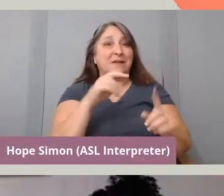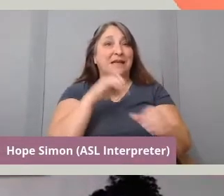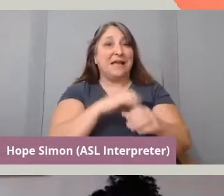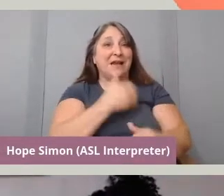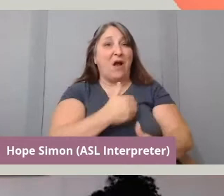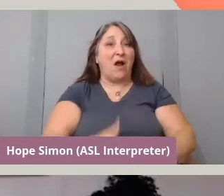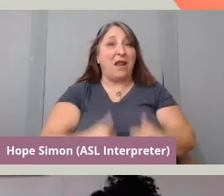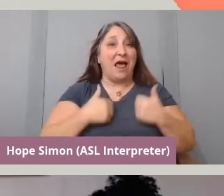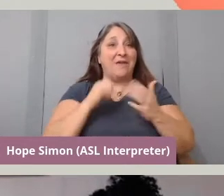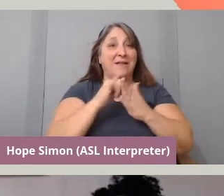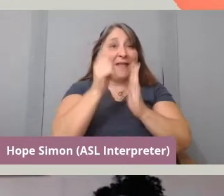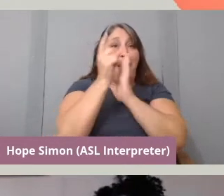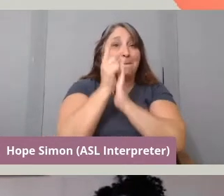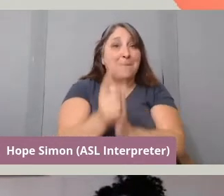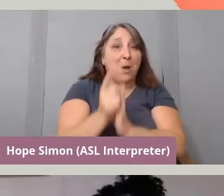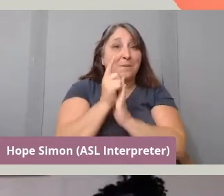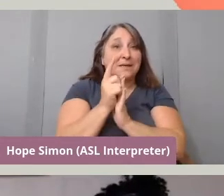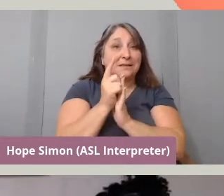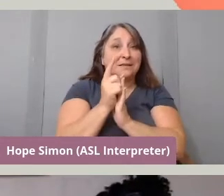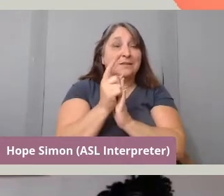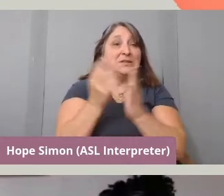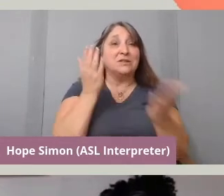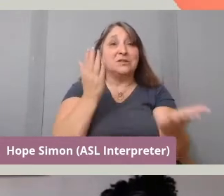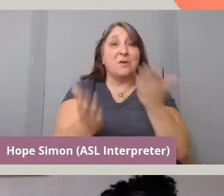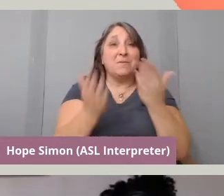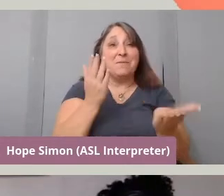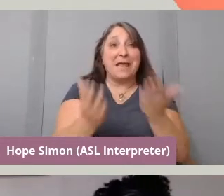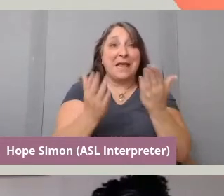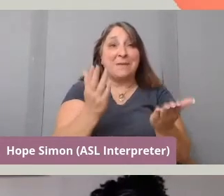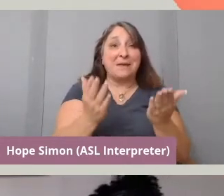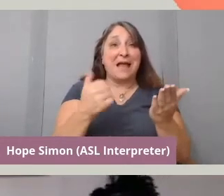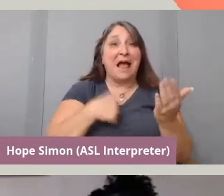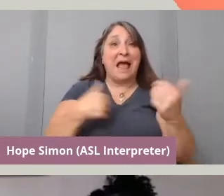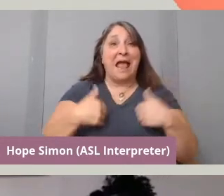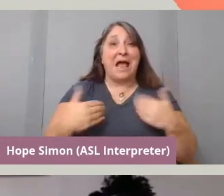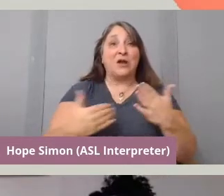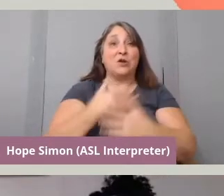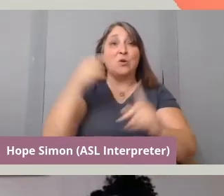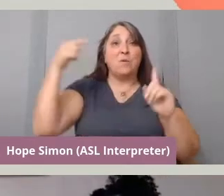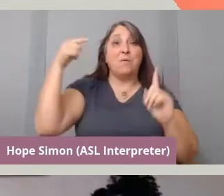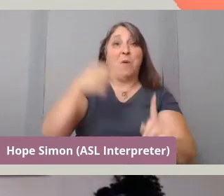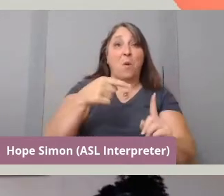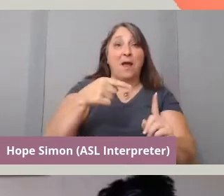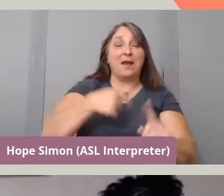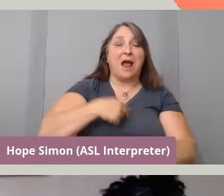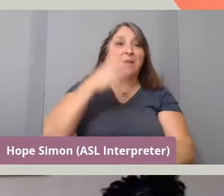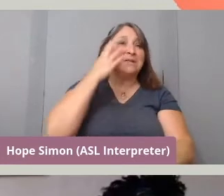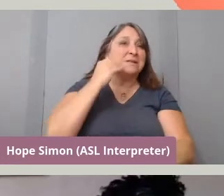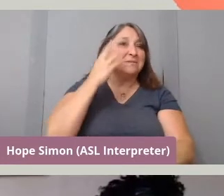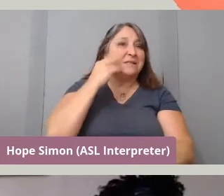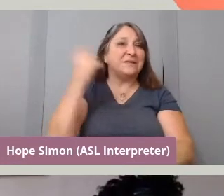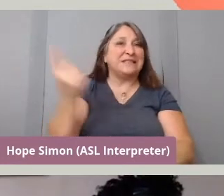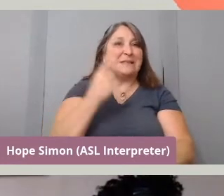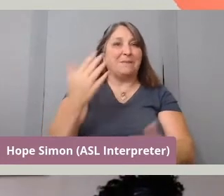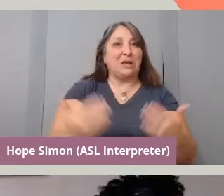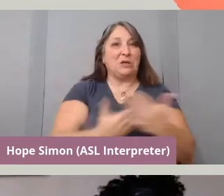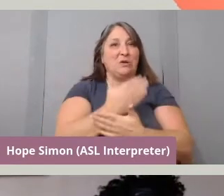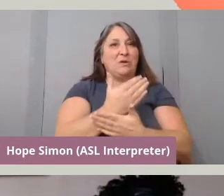So it would be, maybe I had hit a new point in my life. I was experiencing something new and it would occur to me, wait a minute,